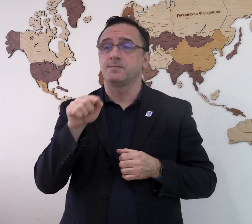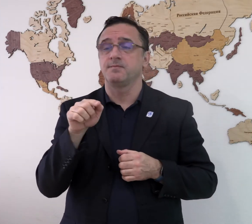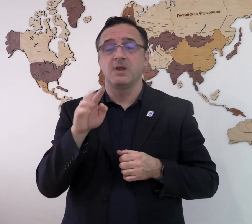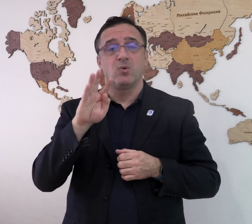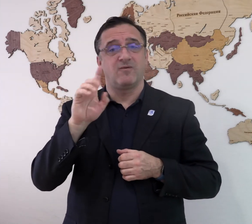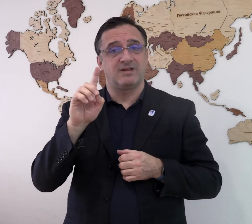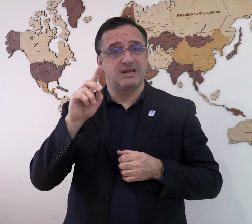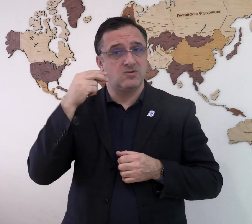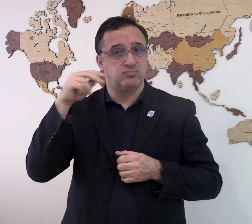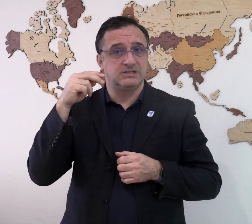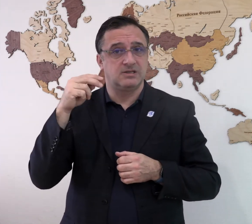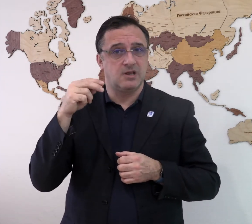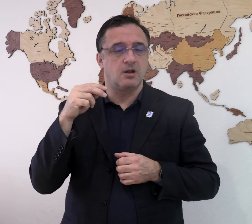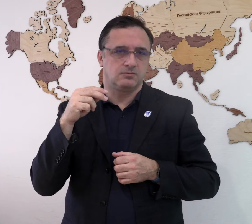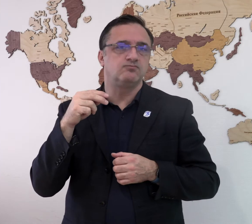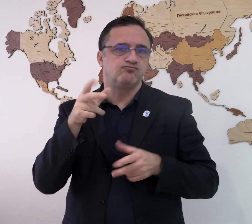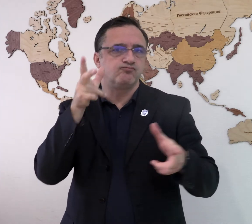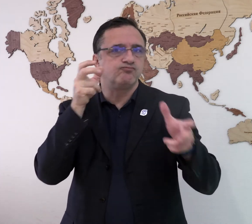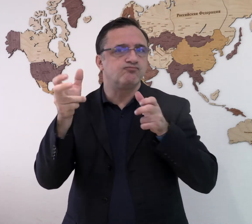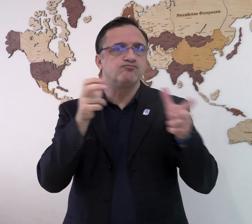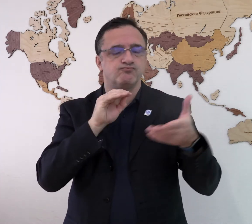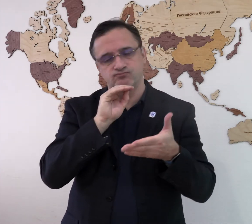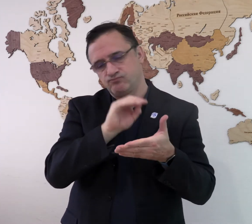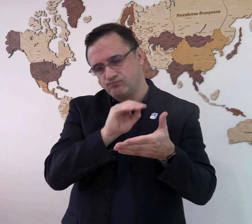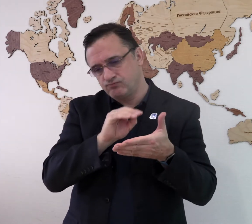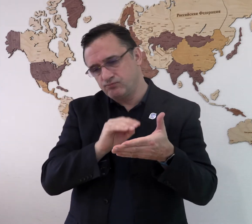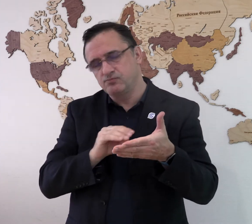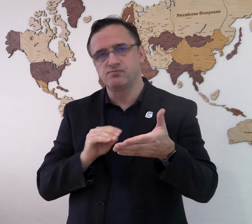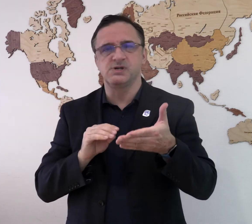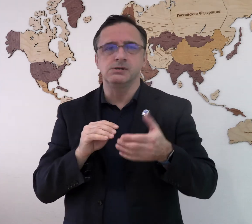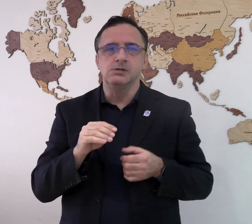The President of the WFD listened to the reports with interest.